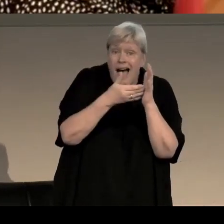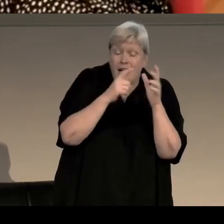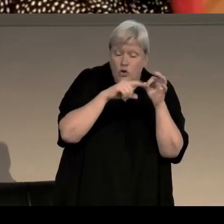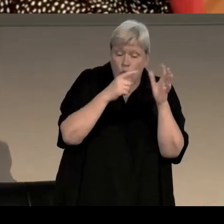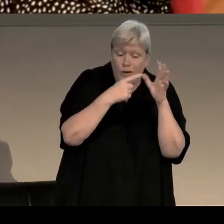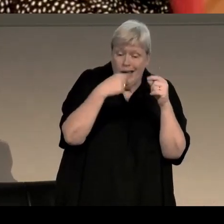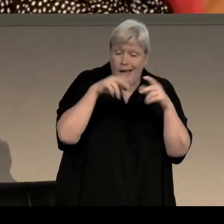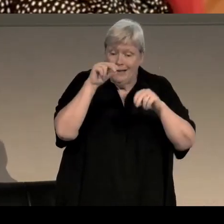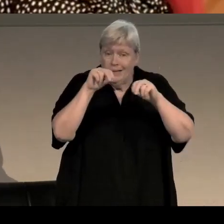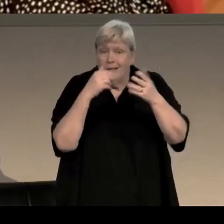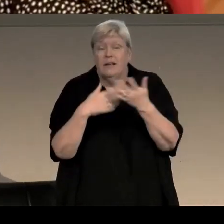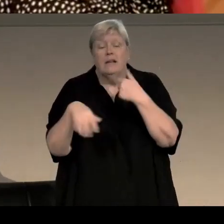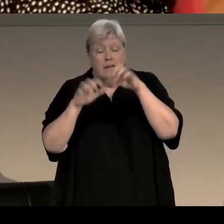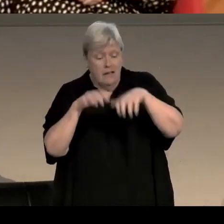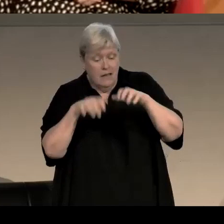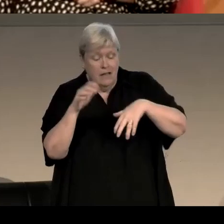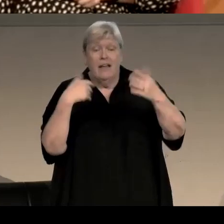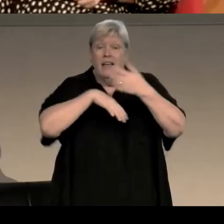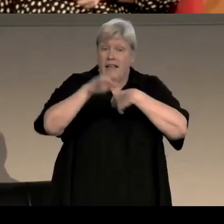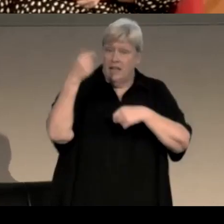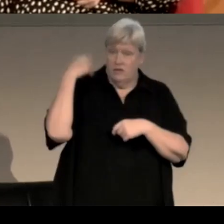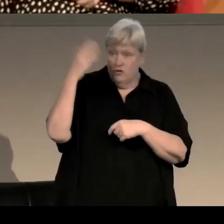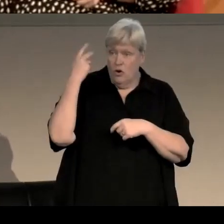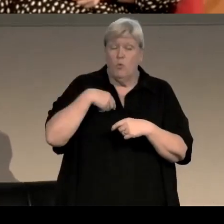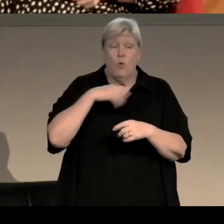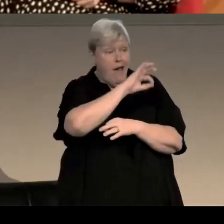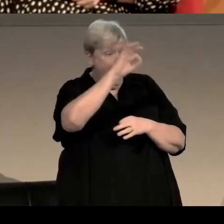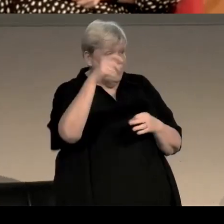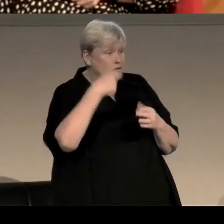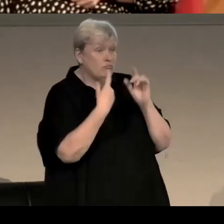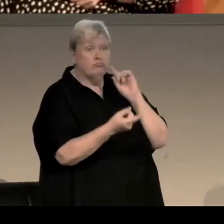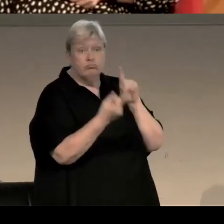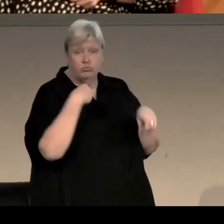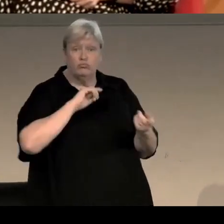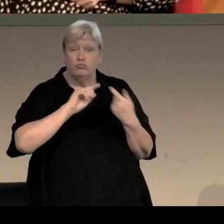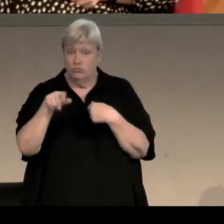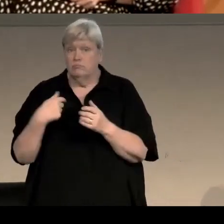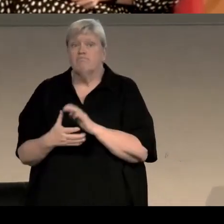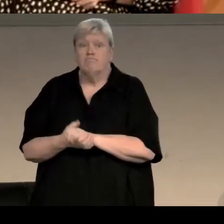during the talk, then we will call upon you when we reach the Q&A section of the talk.